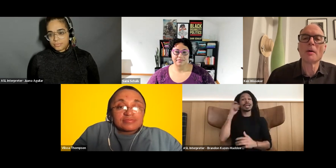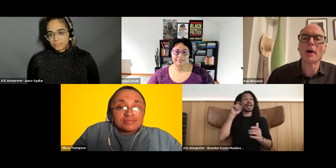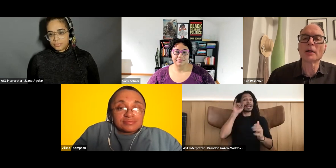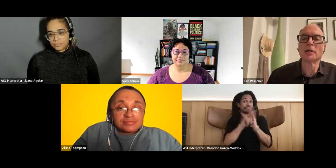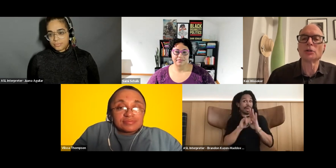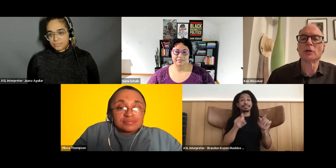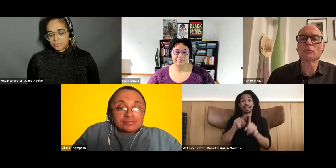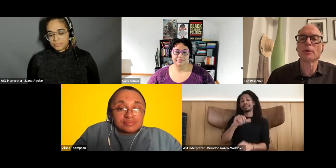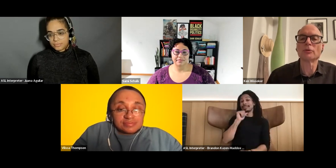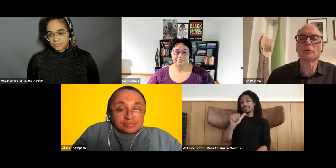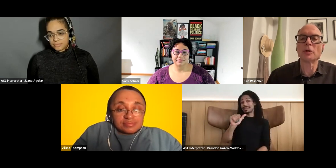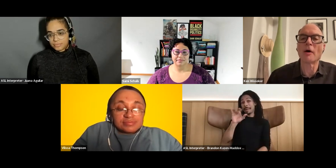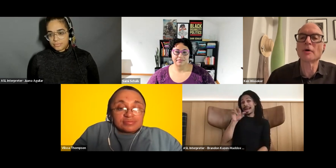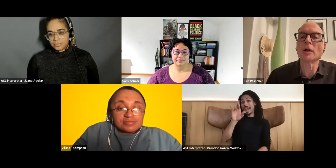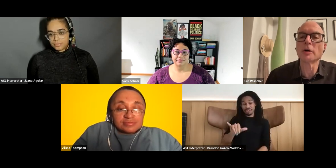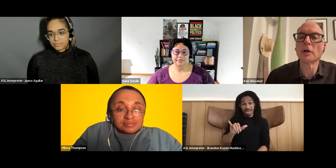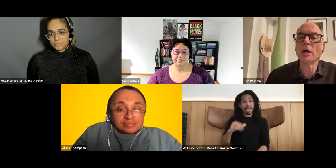Ken Wissoker: Black, indigenous person of color.